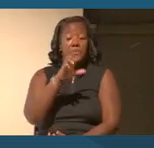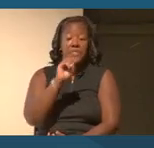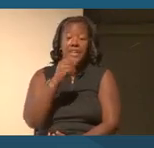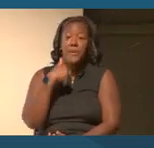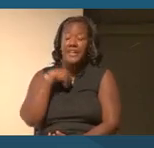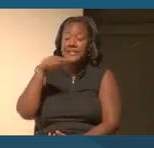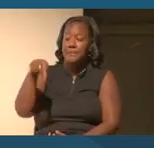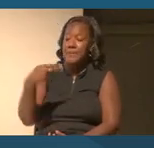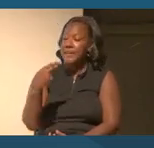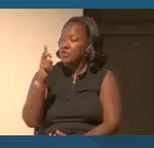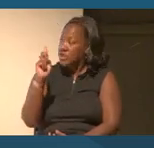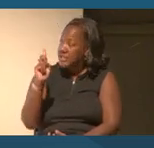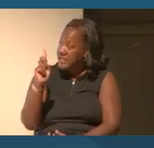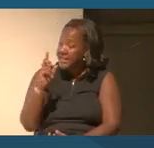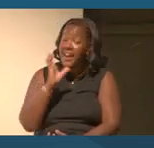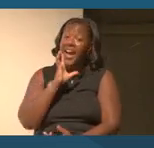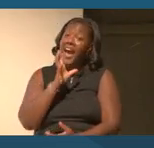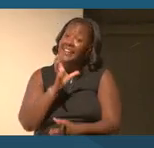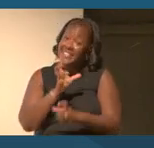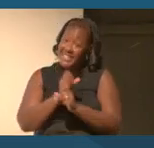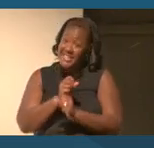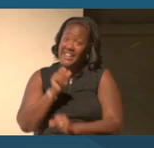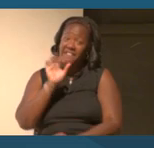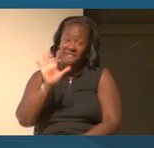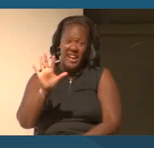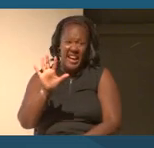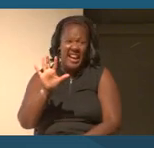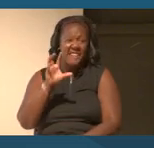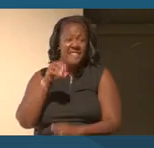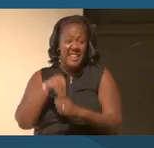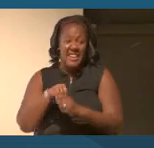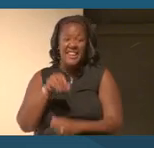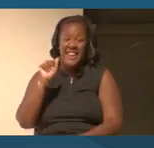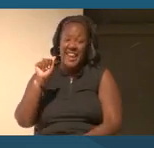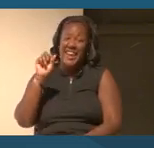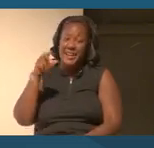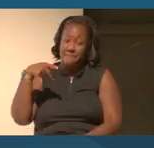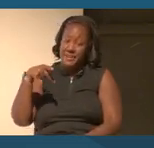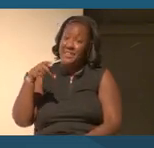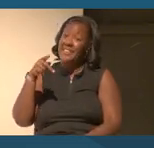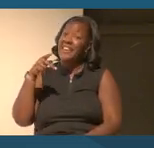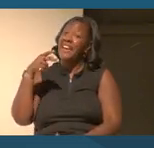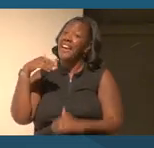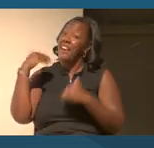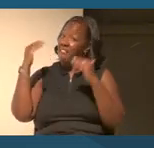(UNKNOWN) history. You can just come right over. Yeah, exactly.